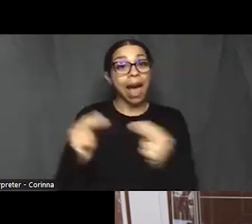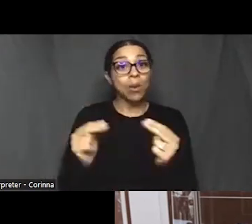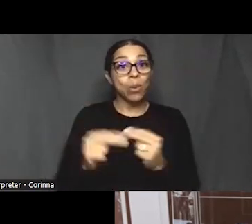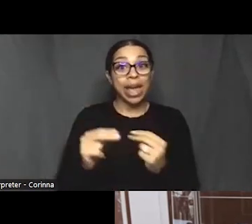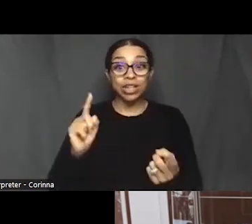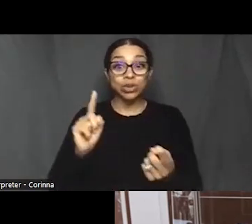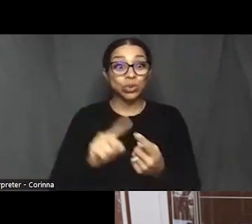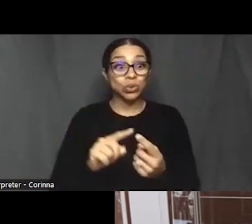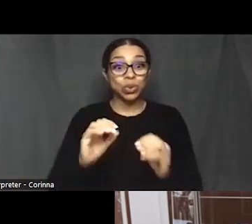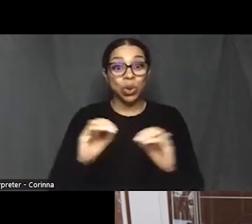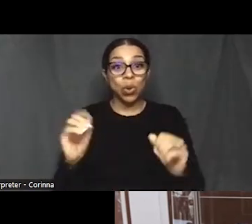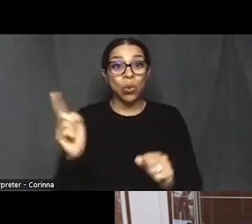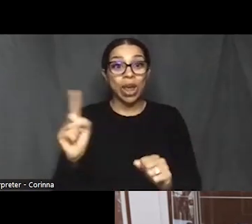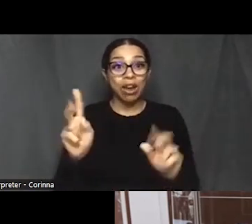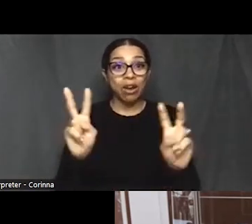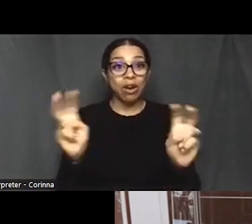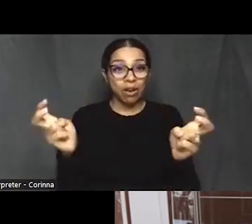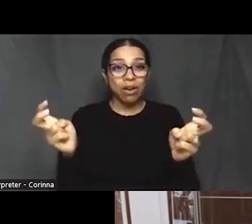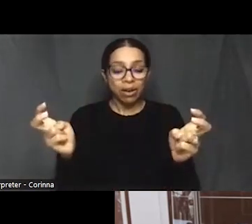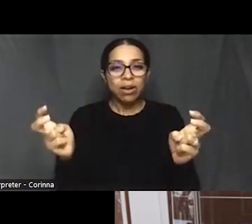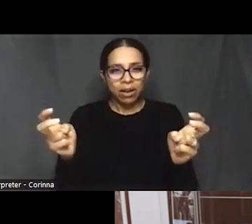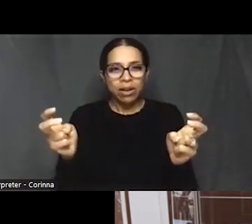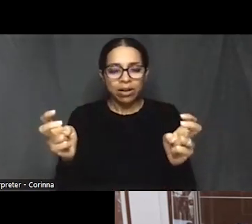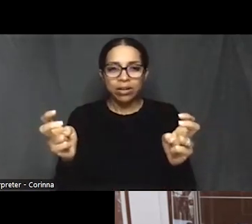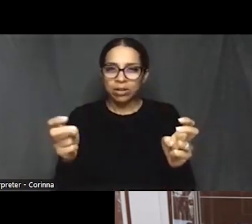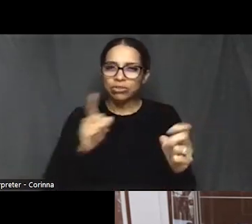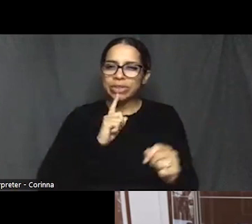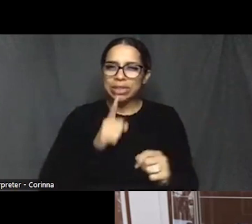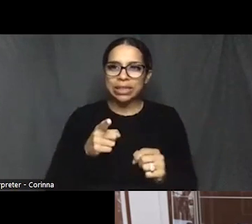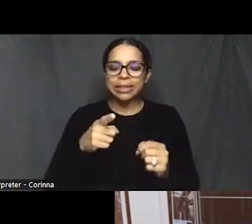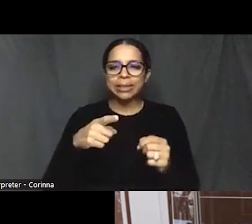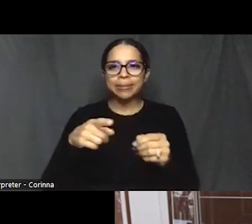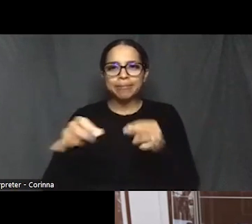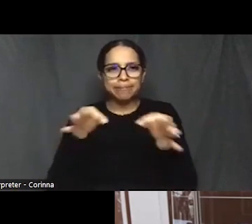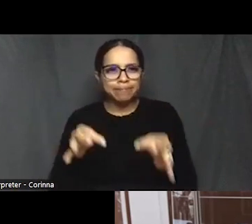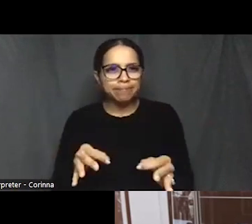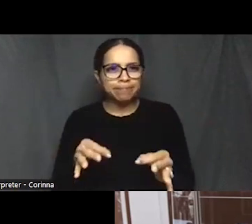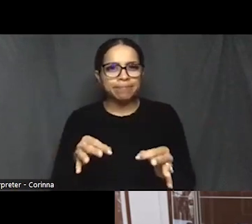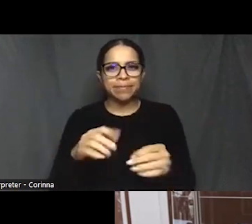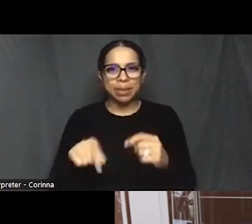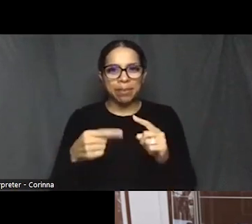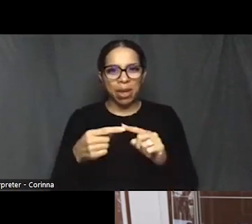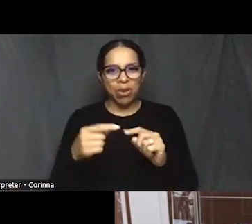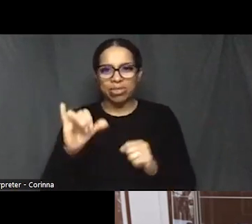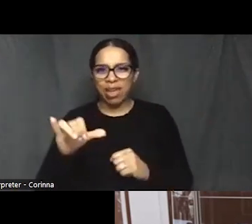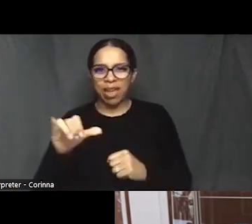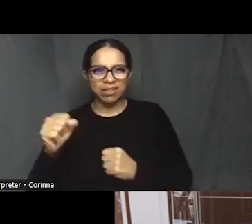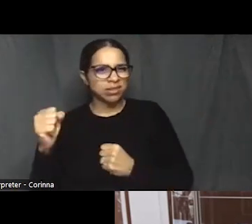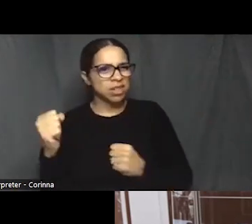That really dominant chapter in in the disruption of that proud